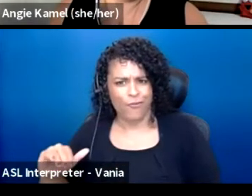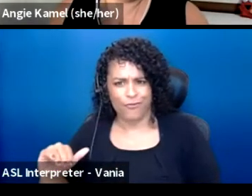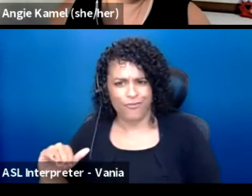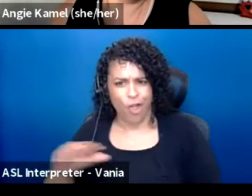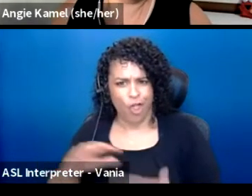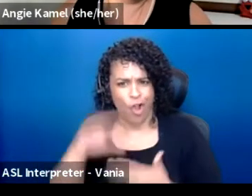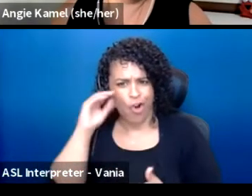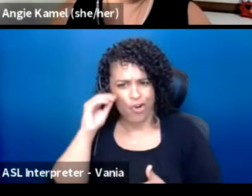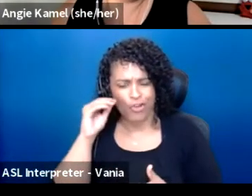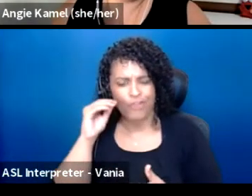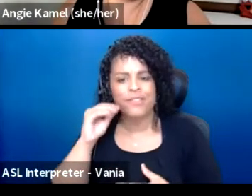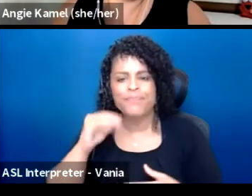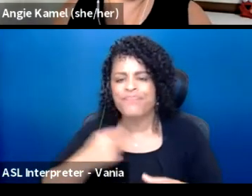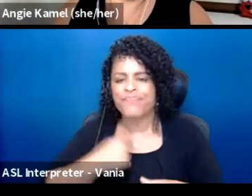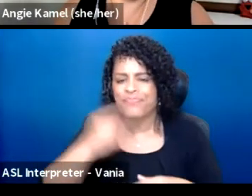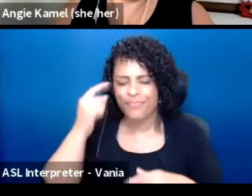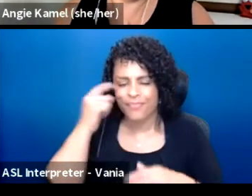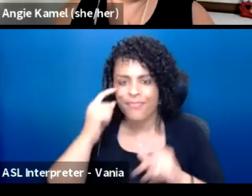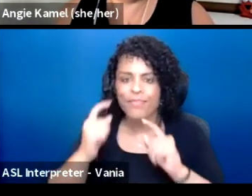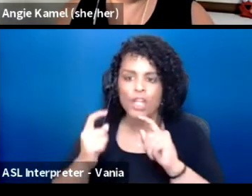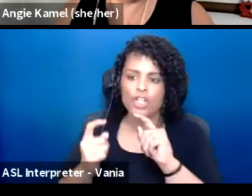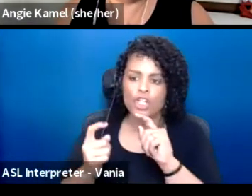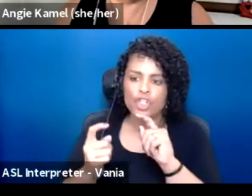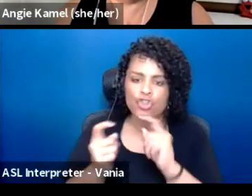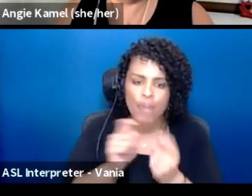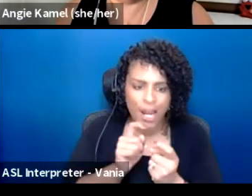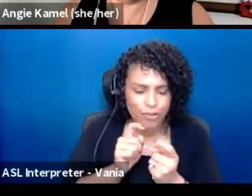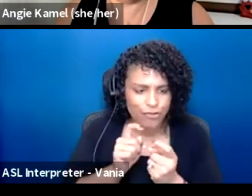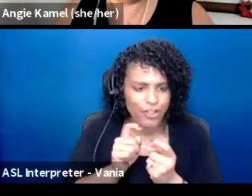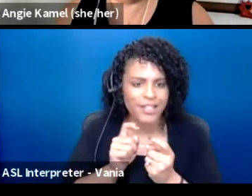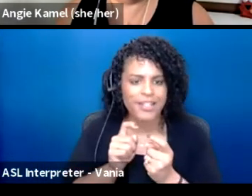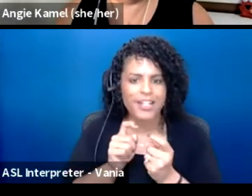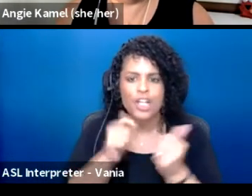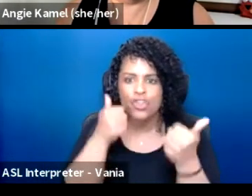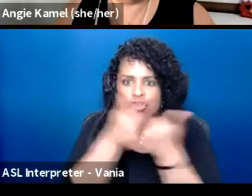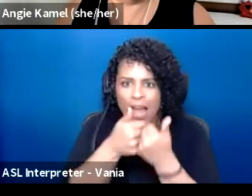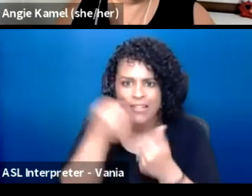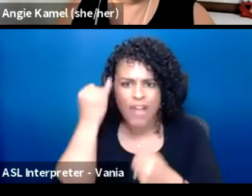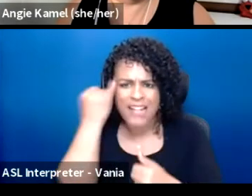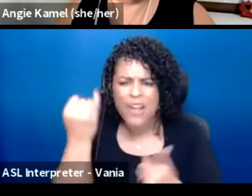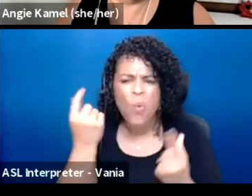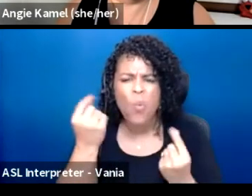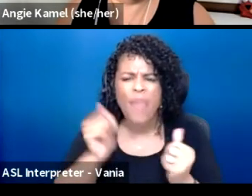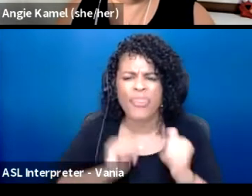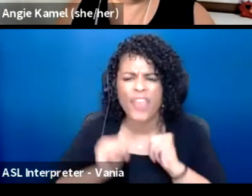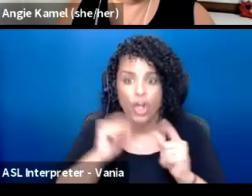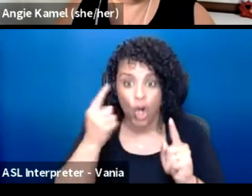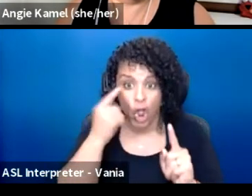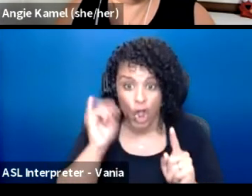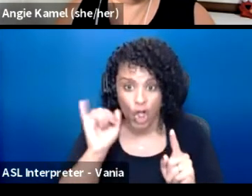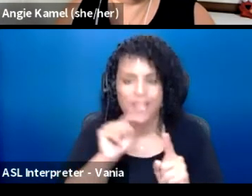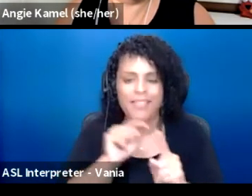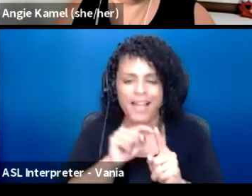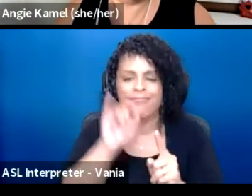So I think changing the, it telling you the idea of what theater is I think is...